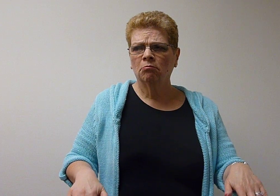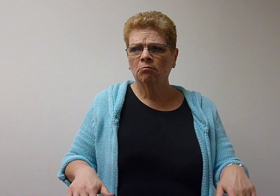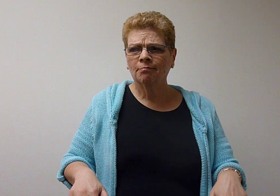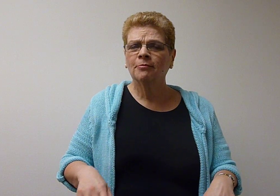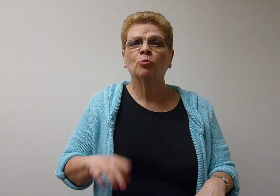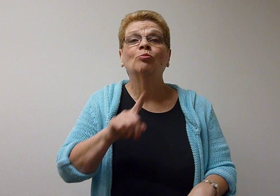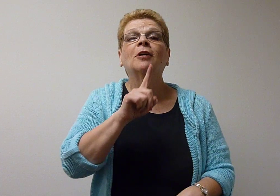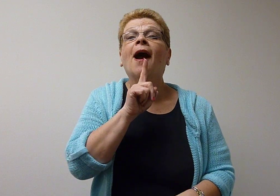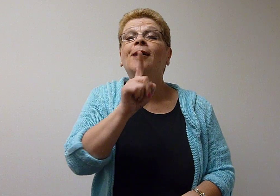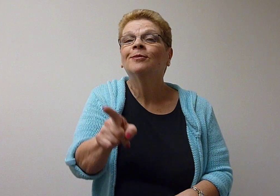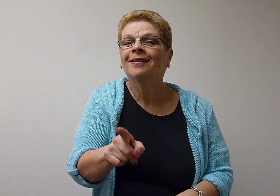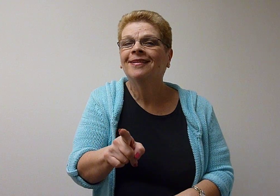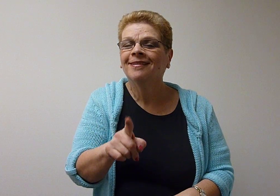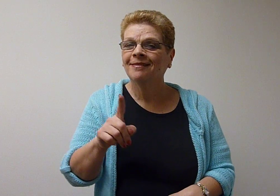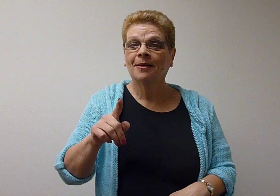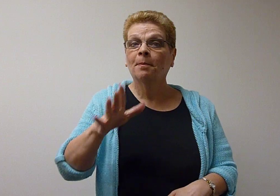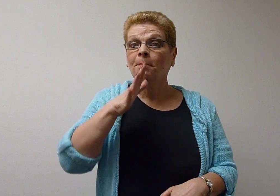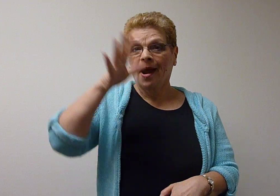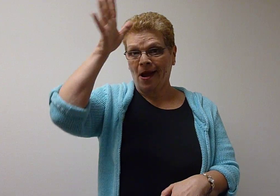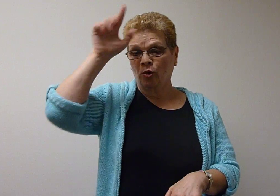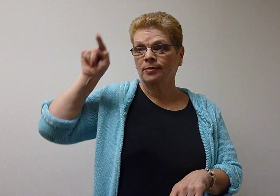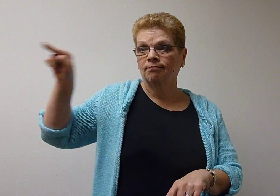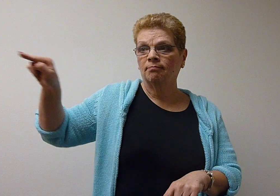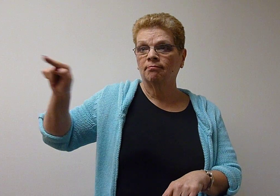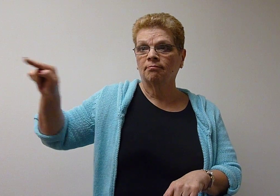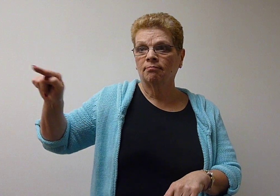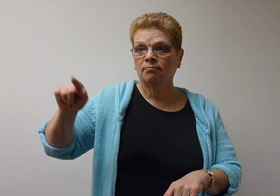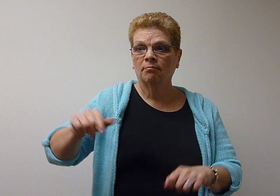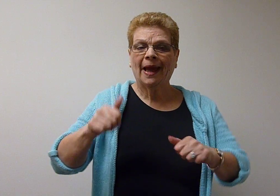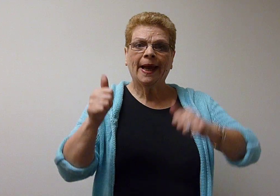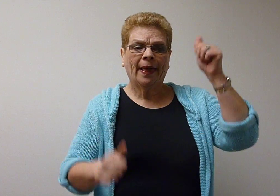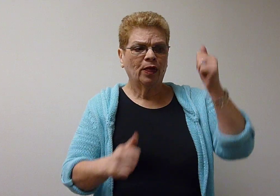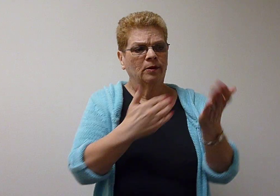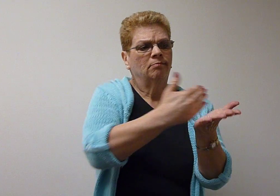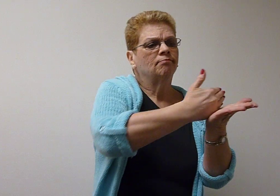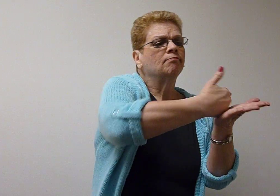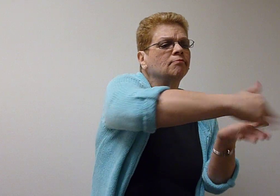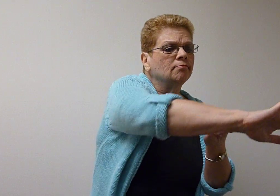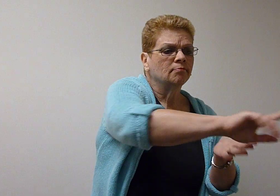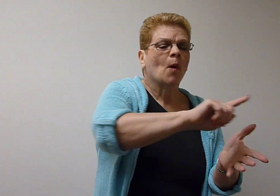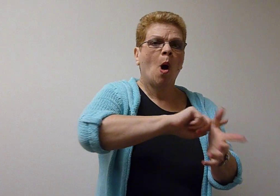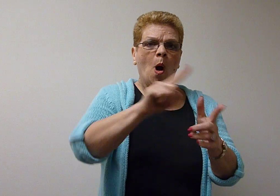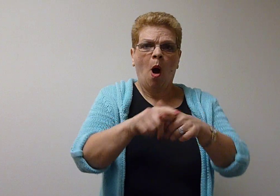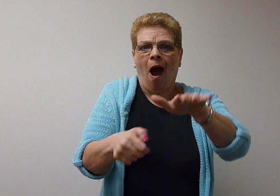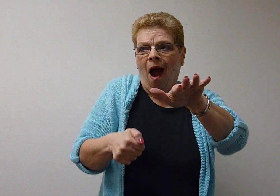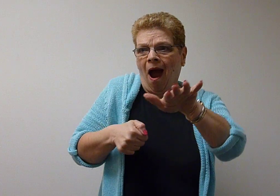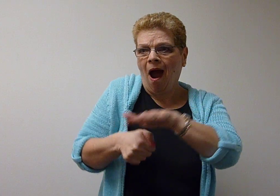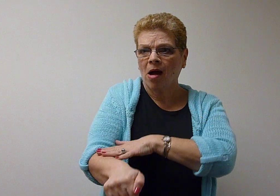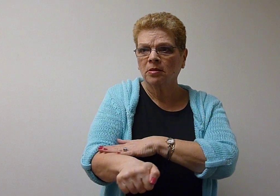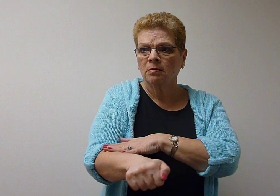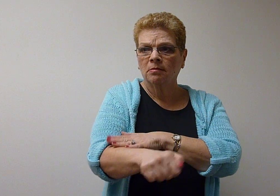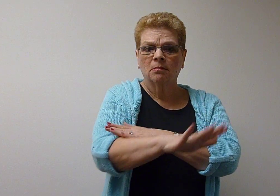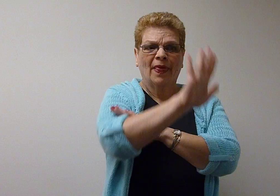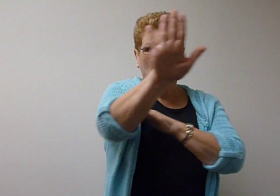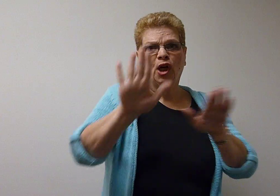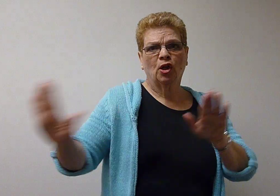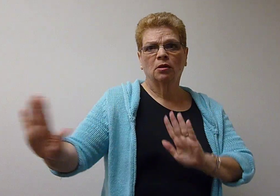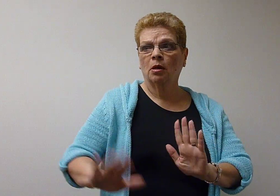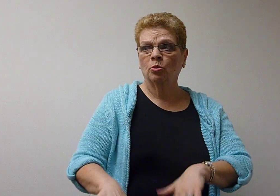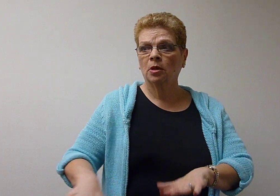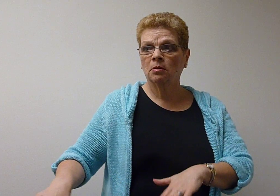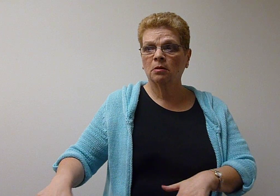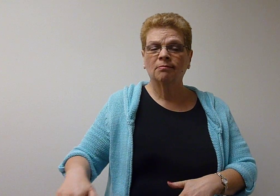Actually, the parents either abandoned or hid their children.